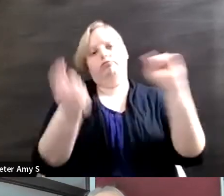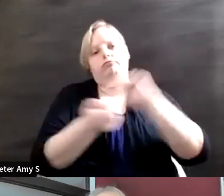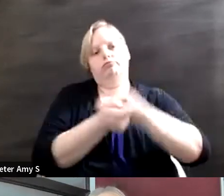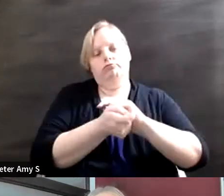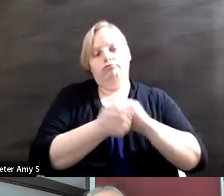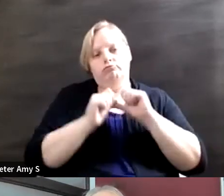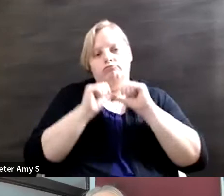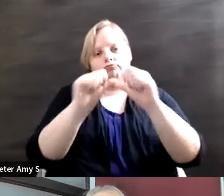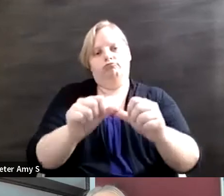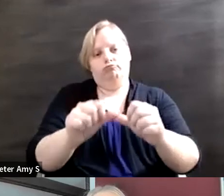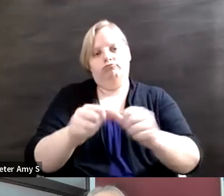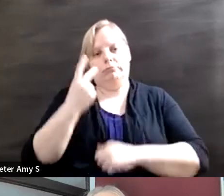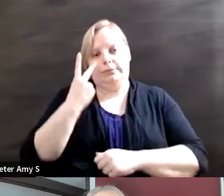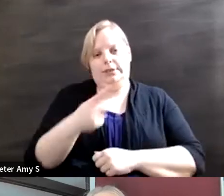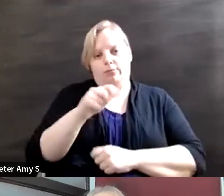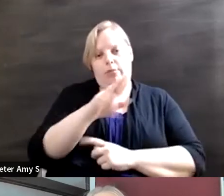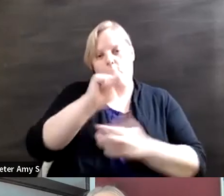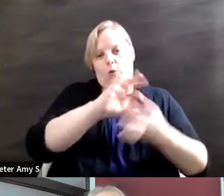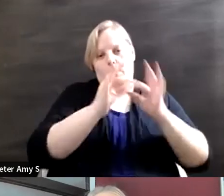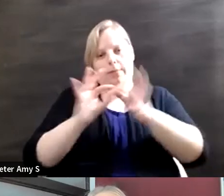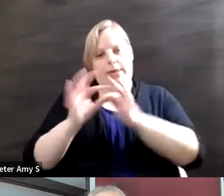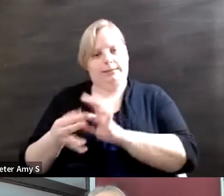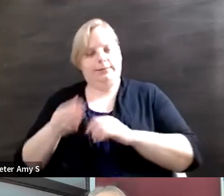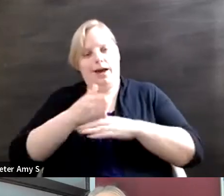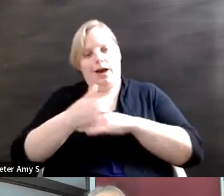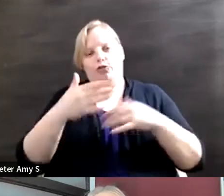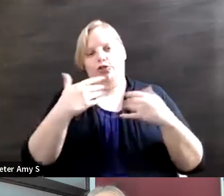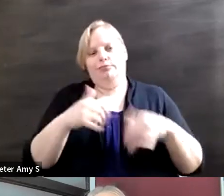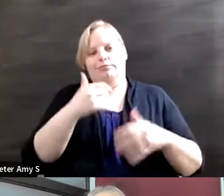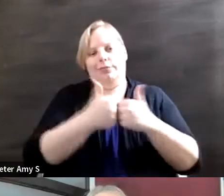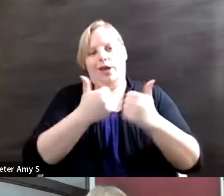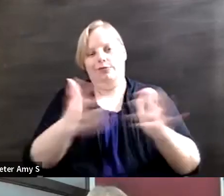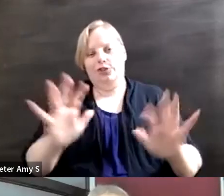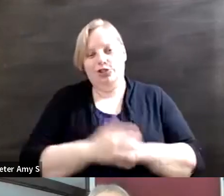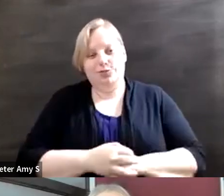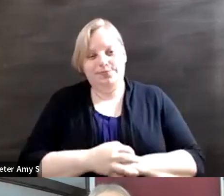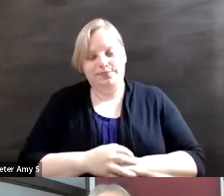impact that the paralympics has off the field of play. Thank you so much for that. That is so